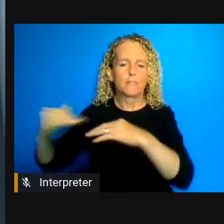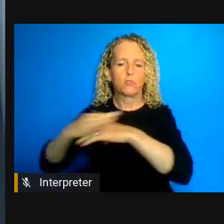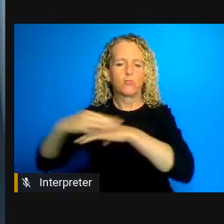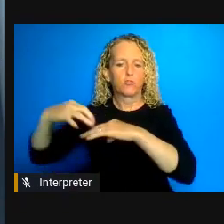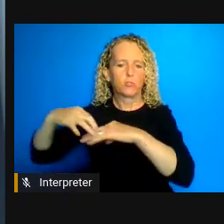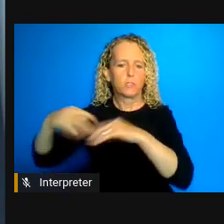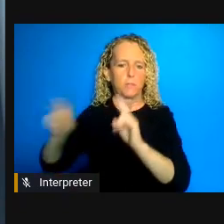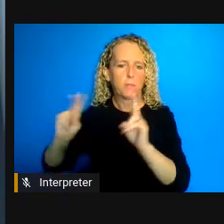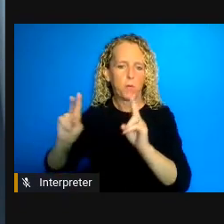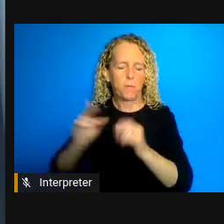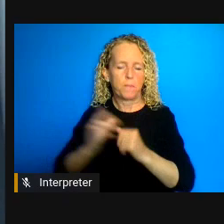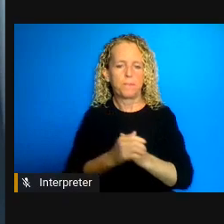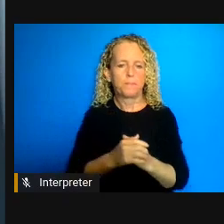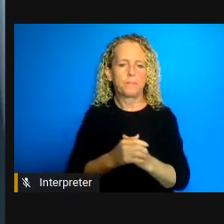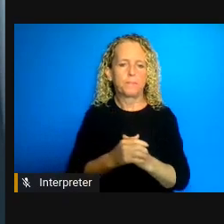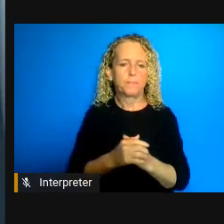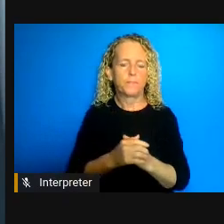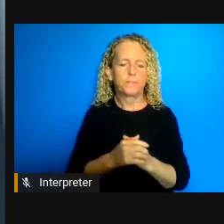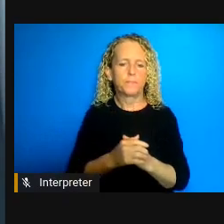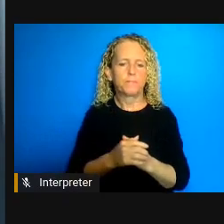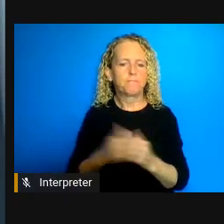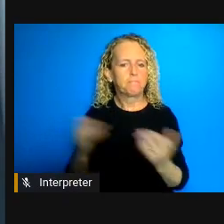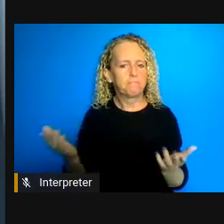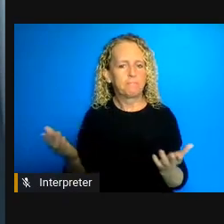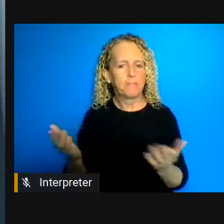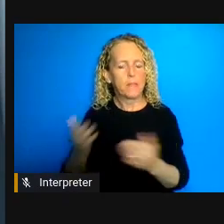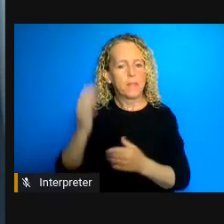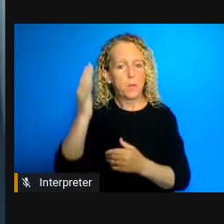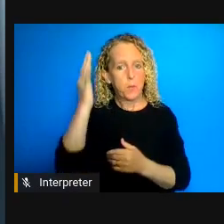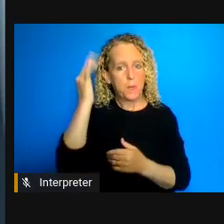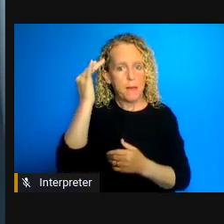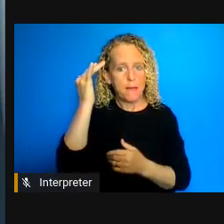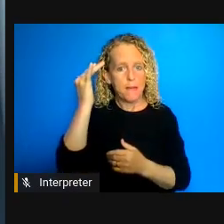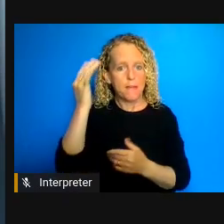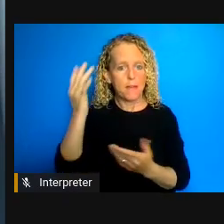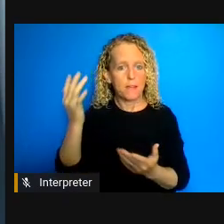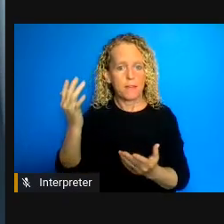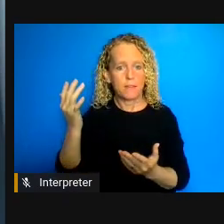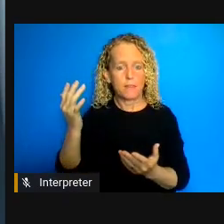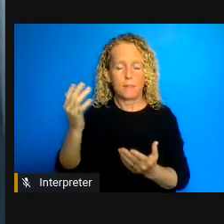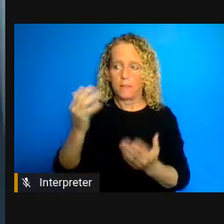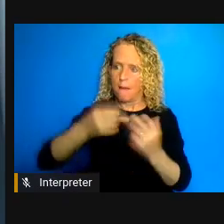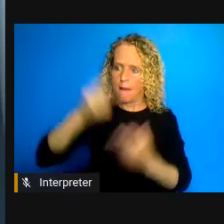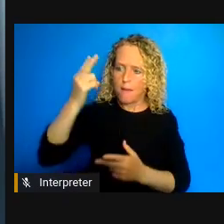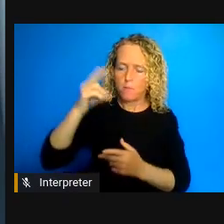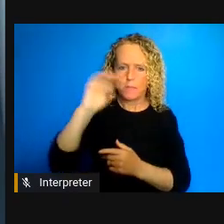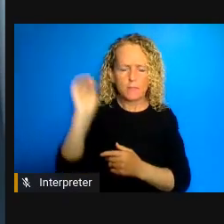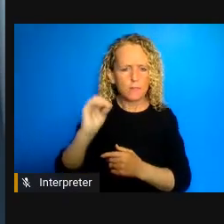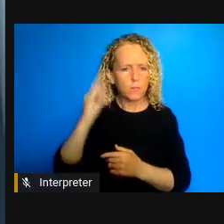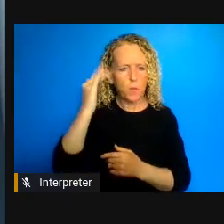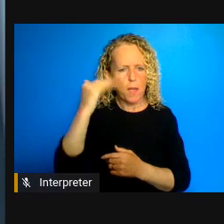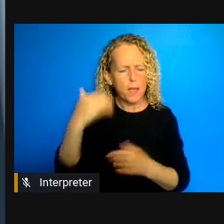reasons that helped to explain these outrageous data points there's, there's